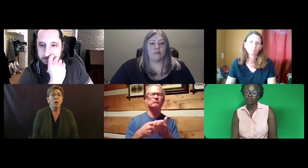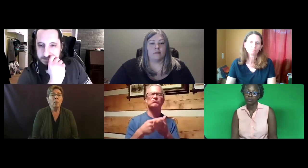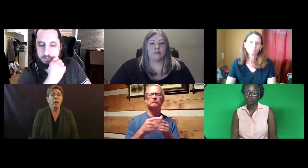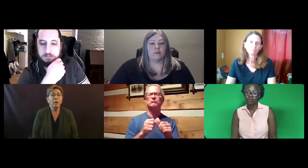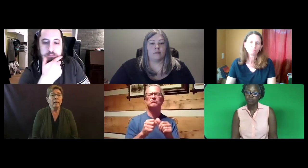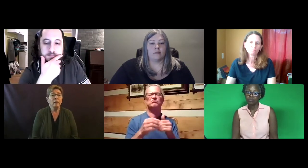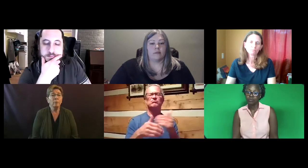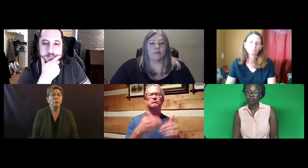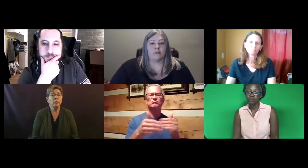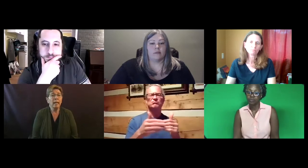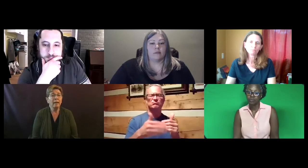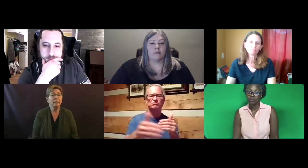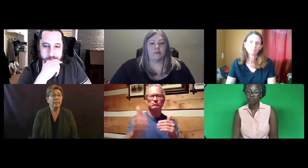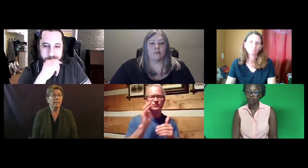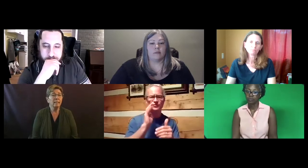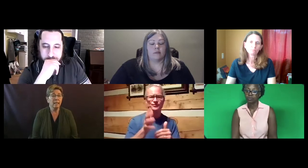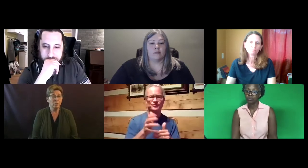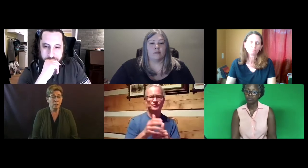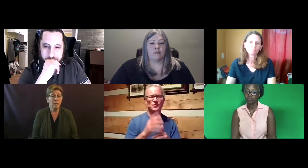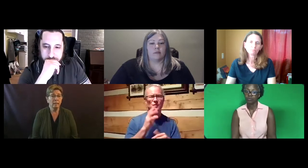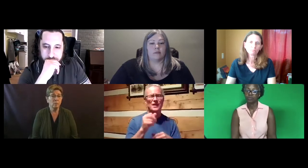We are going to have an opportunity to have a lengthy discussion at this point.